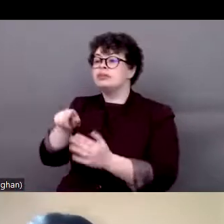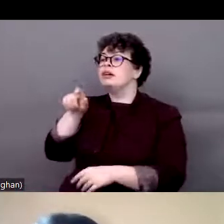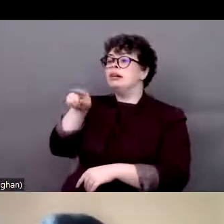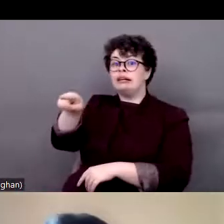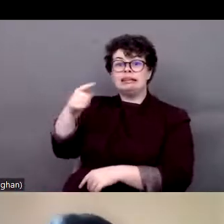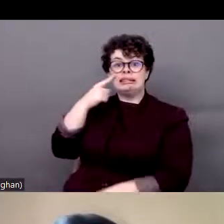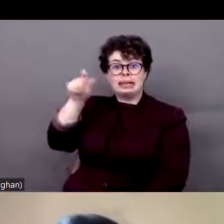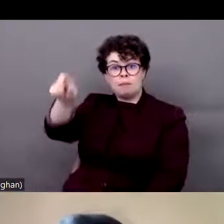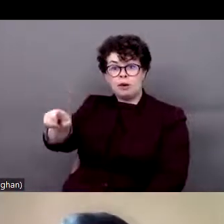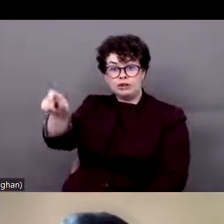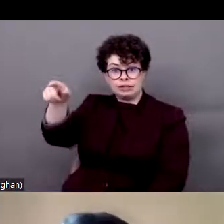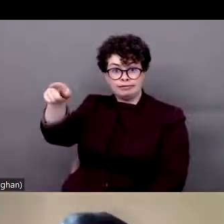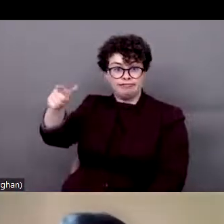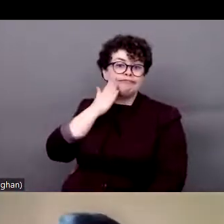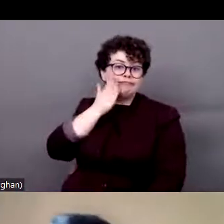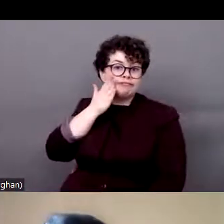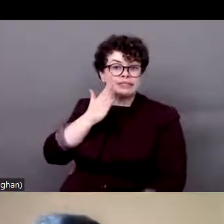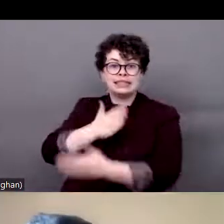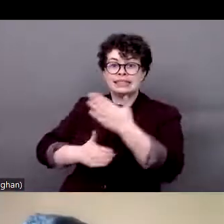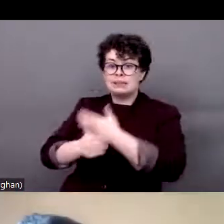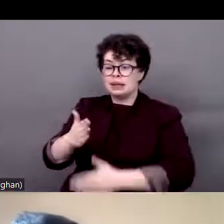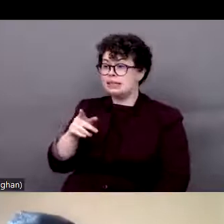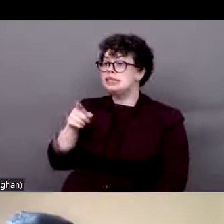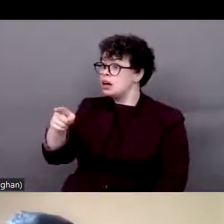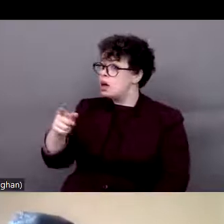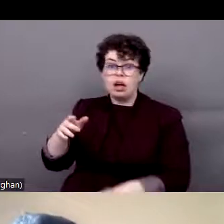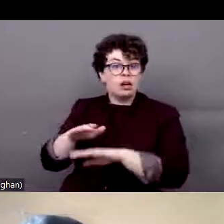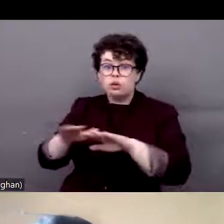want to collaborate. And so the police killed these people.